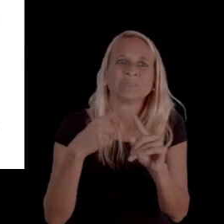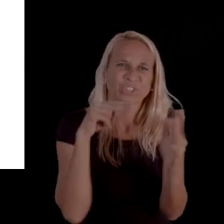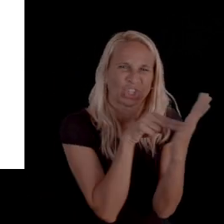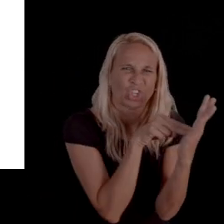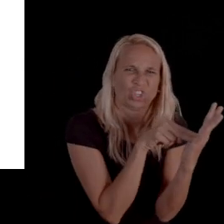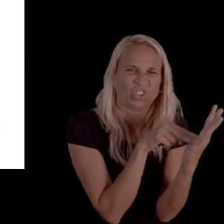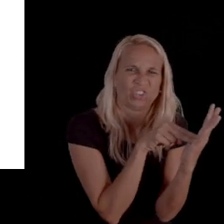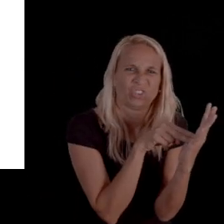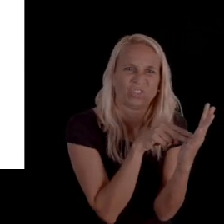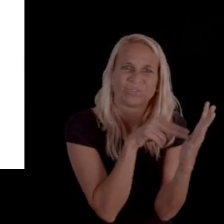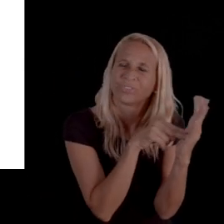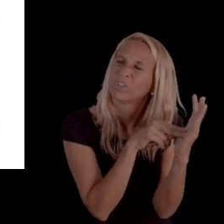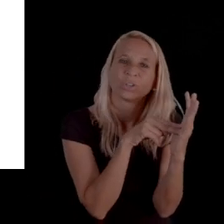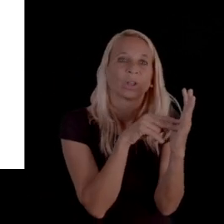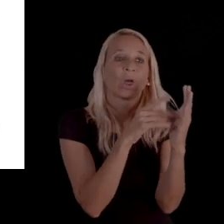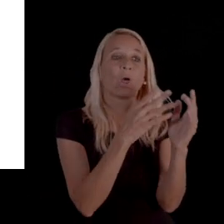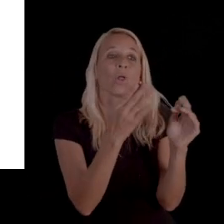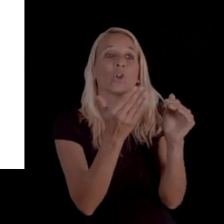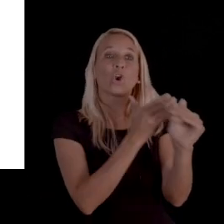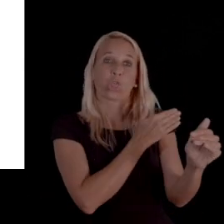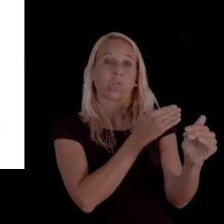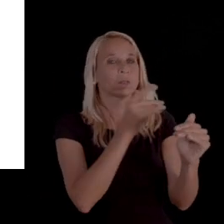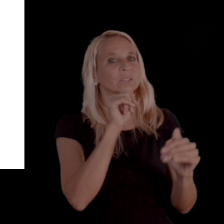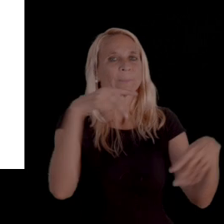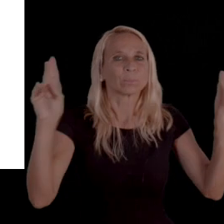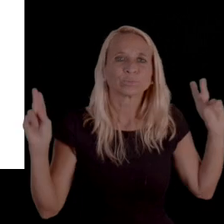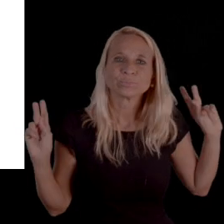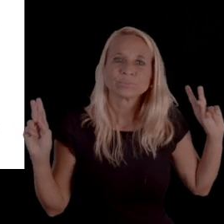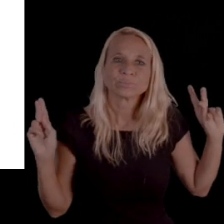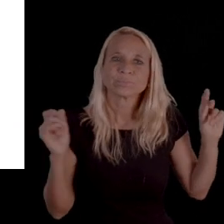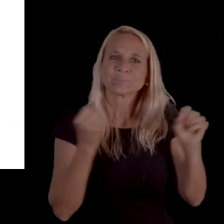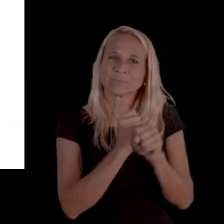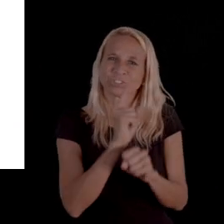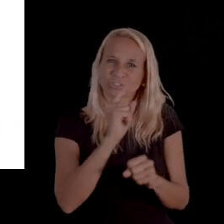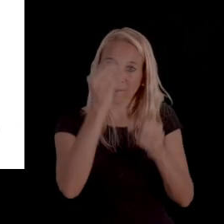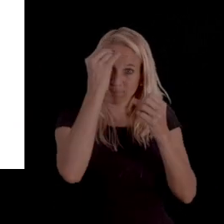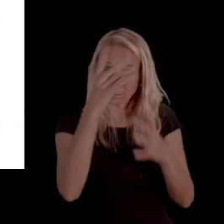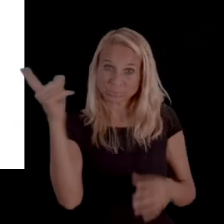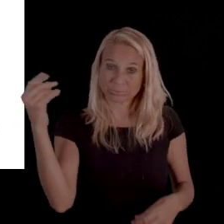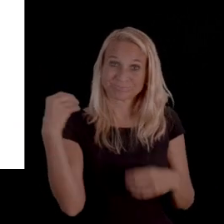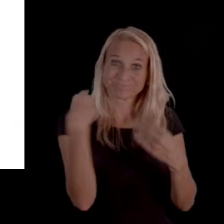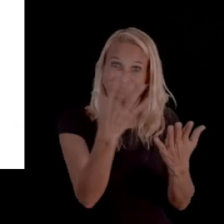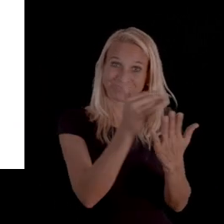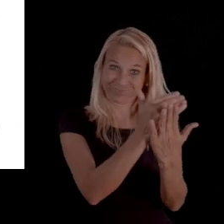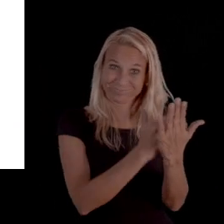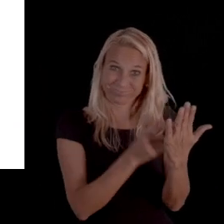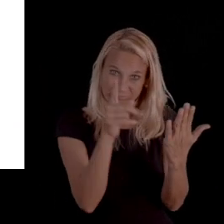not only to make sure that the notice is lawful, but also to make sure that the information they're providing you